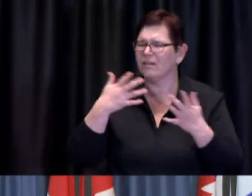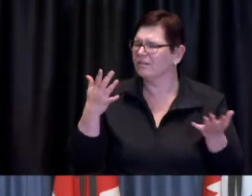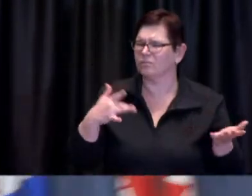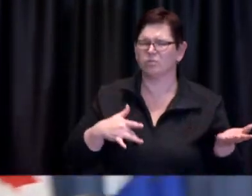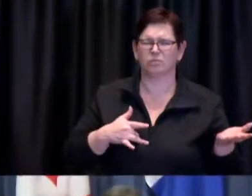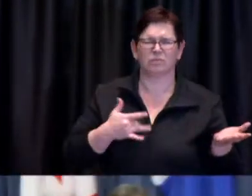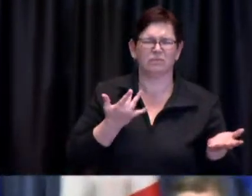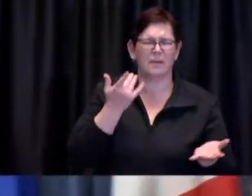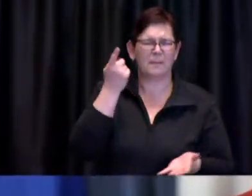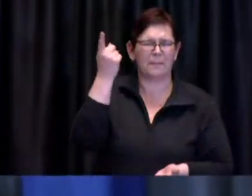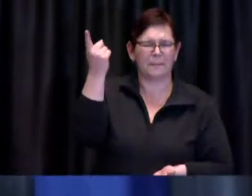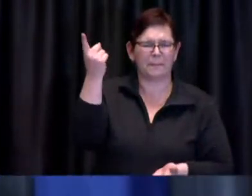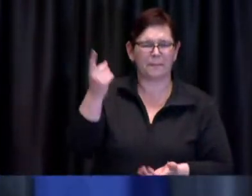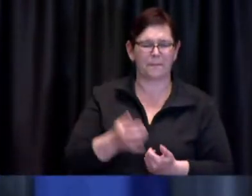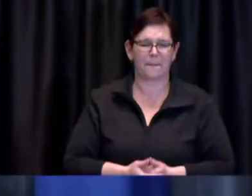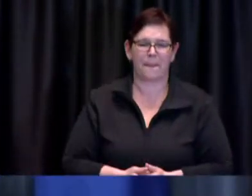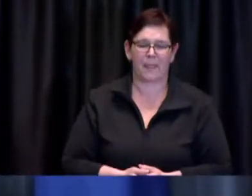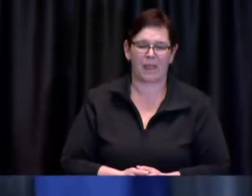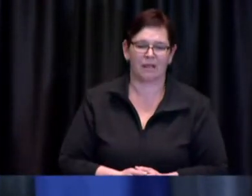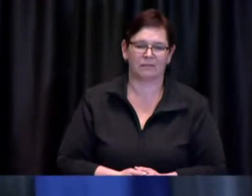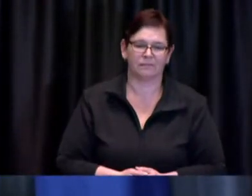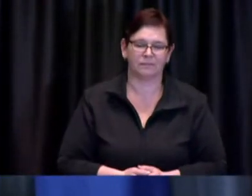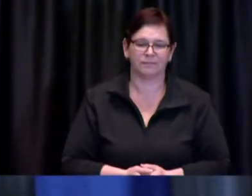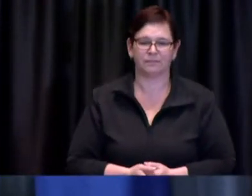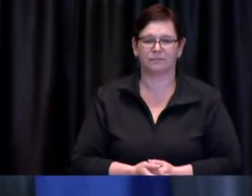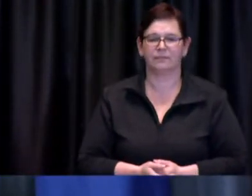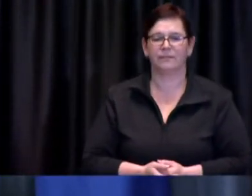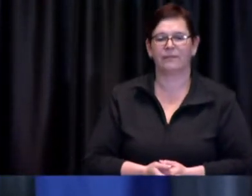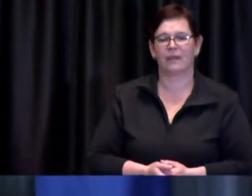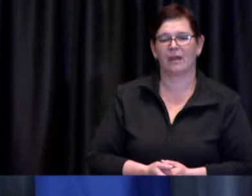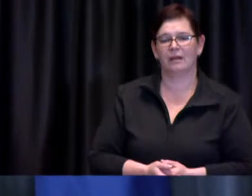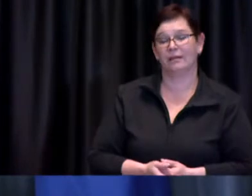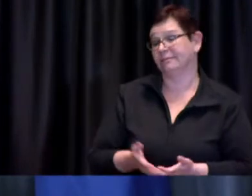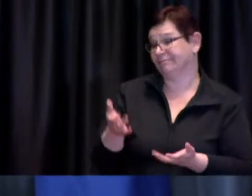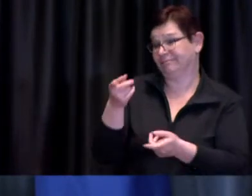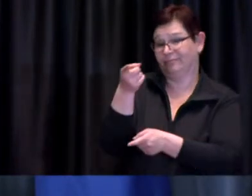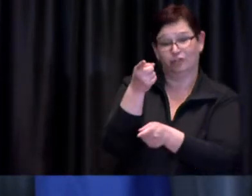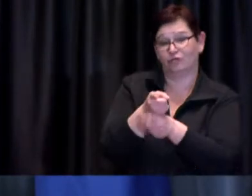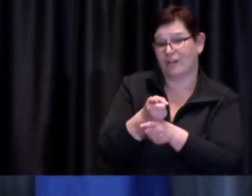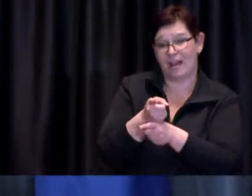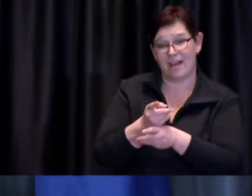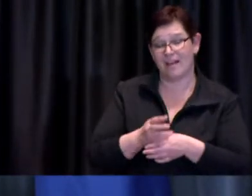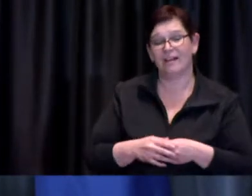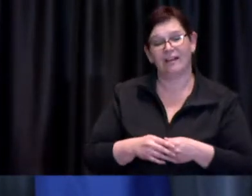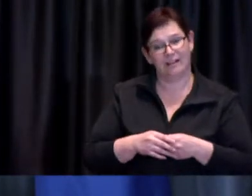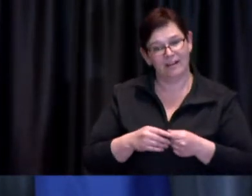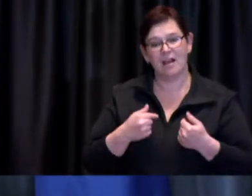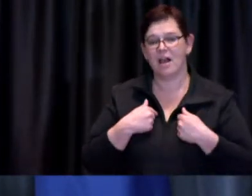Dr. de Villa: so uh Jen you're you're quite right I did uh comment on uh wanting to make vaccination